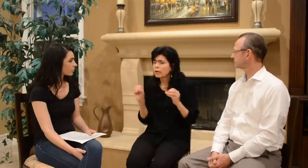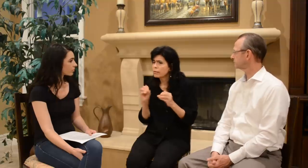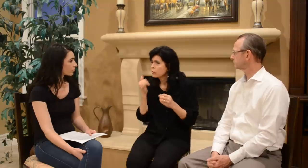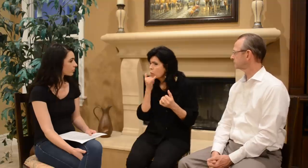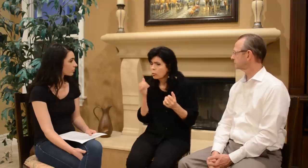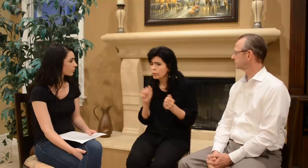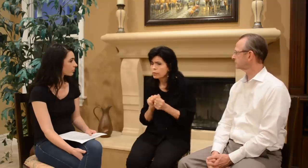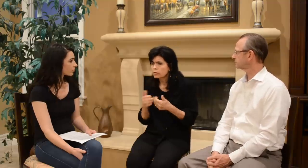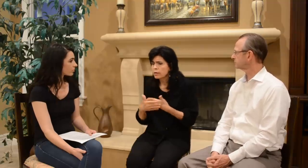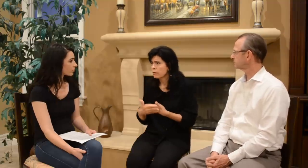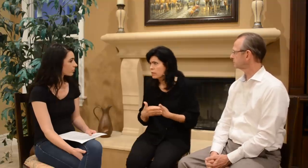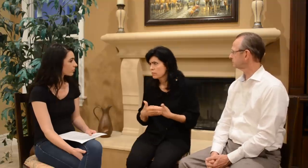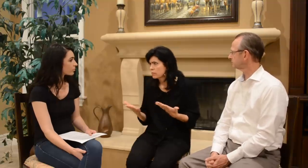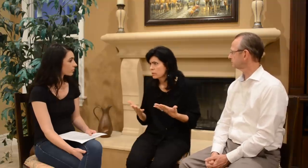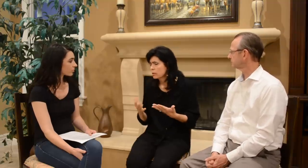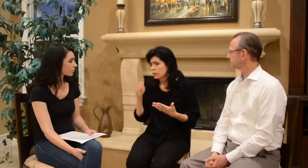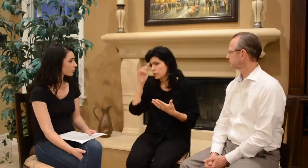There is nothing wrong with this baby.